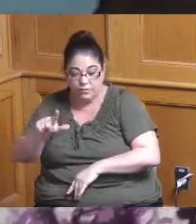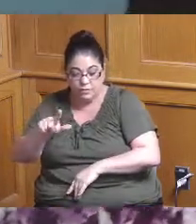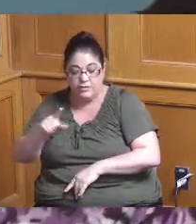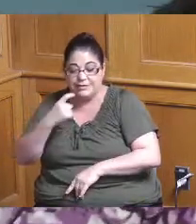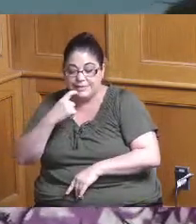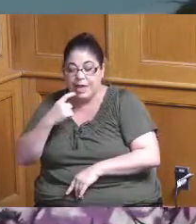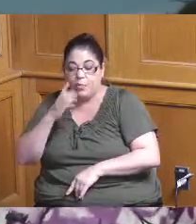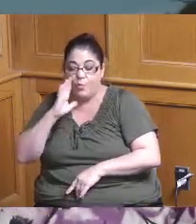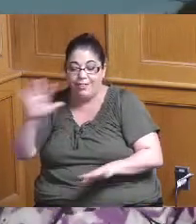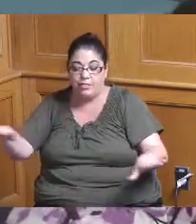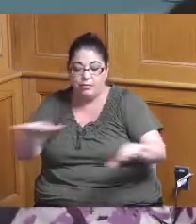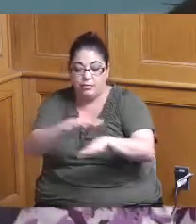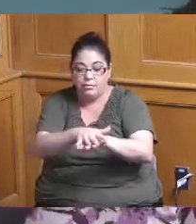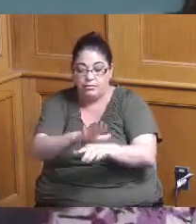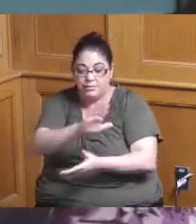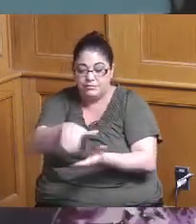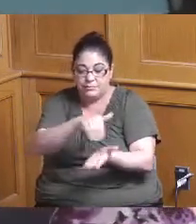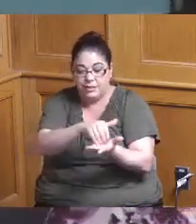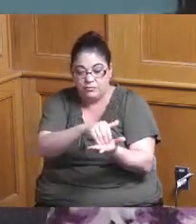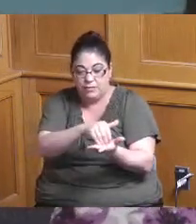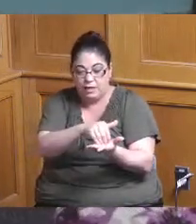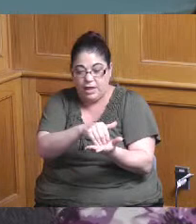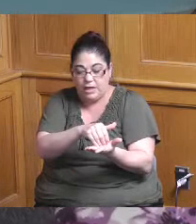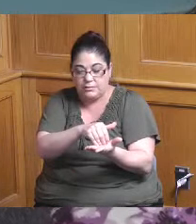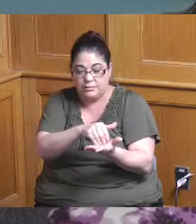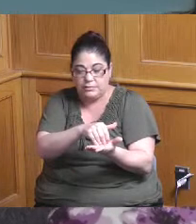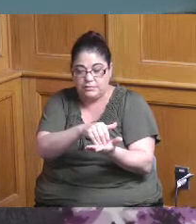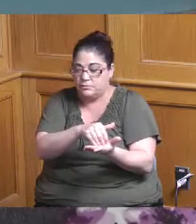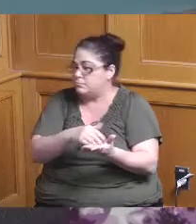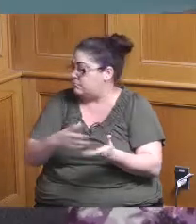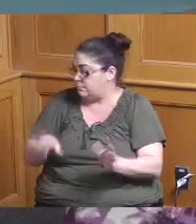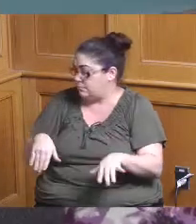procurement liaison so I just wanted to figure out what's the difference like what are you